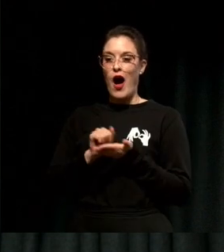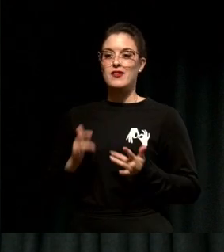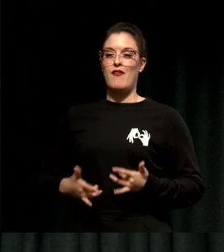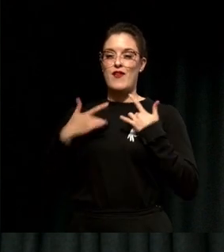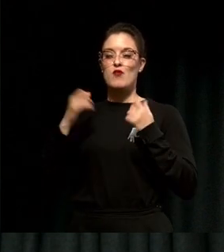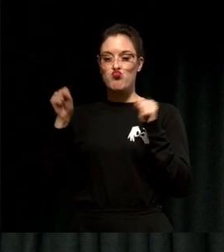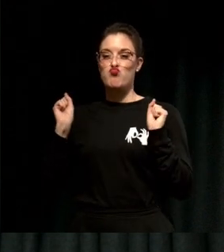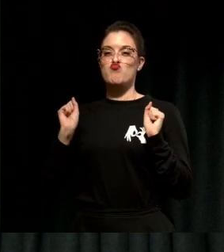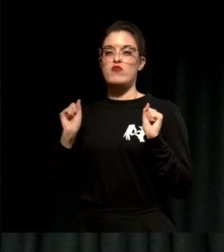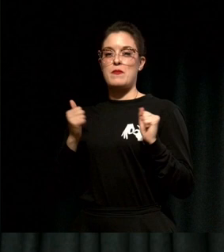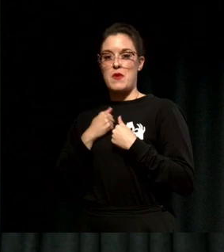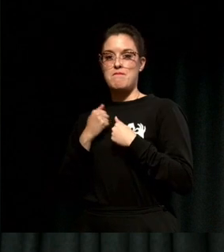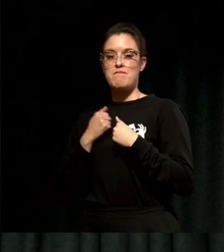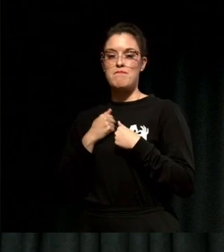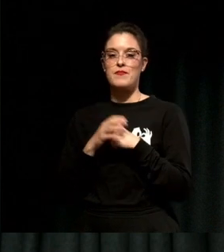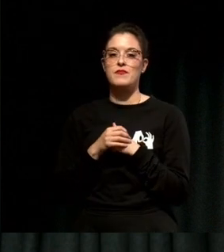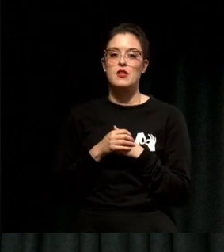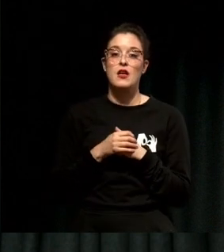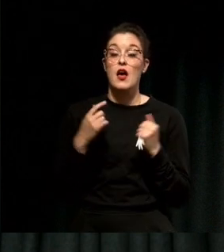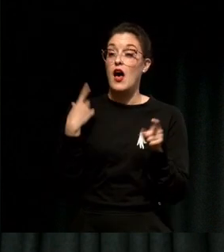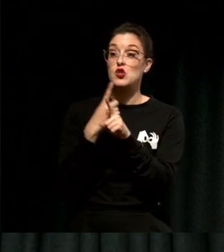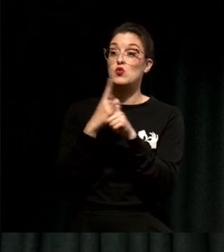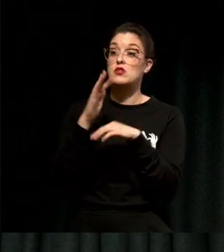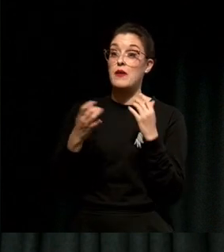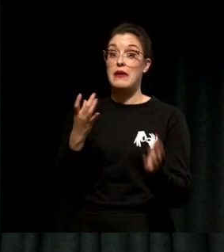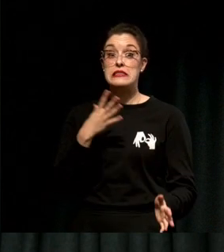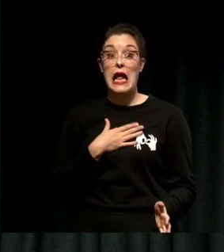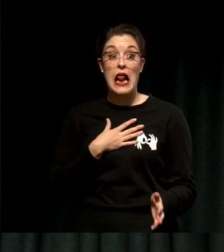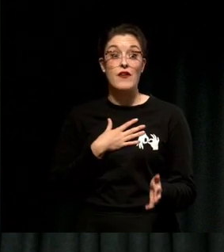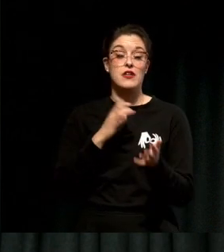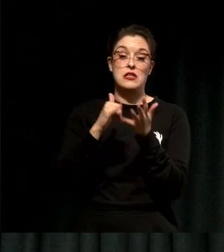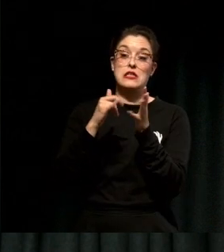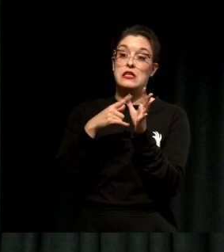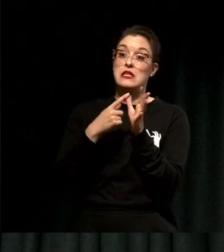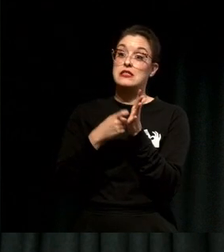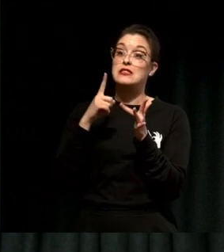I've told the story of myself and SAARI Collective to over 2 000 people in one-on-one conversations